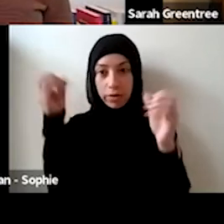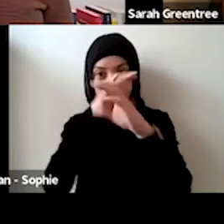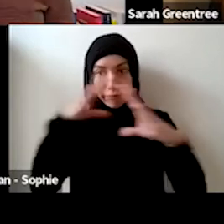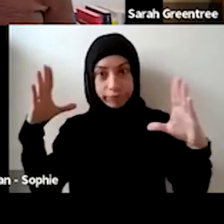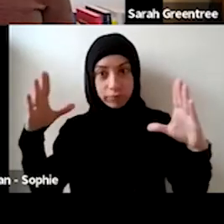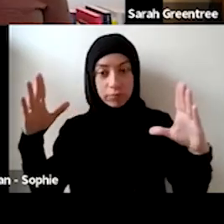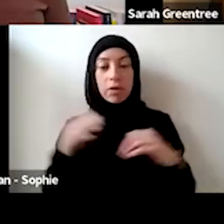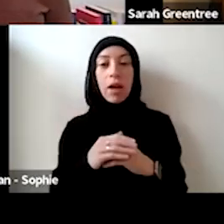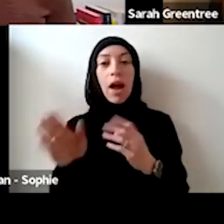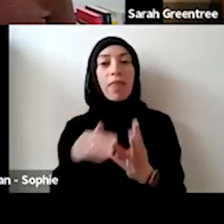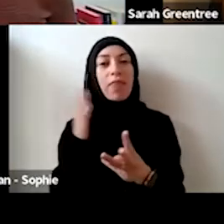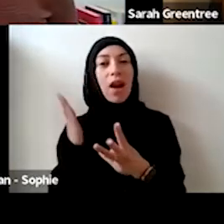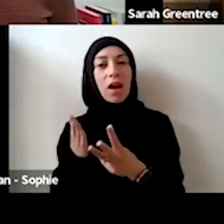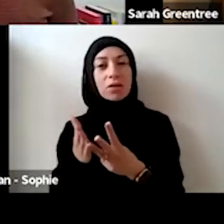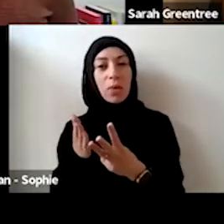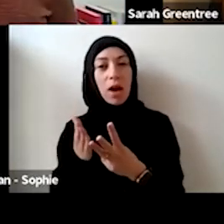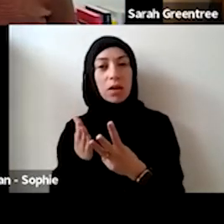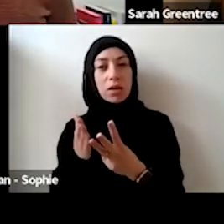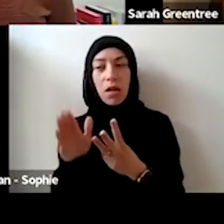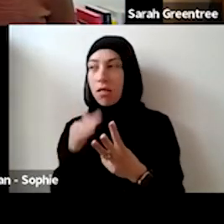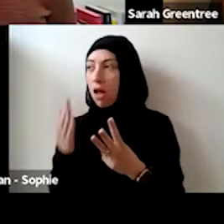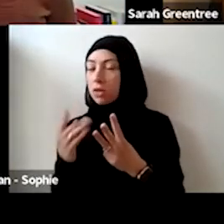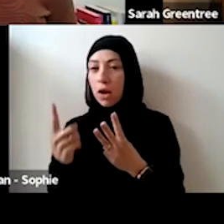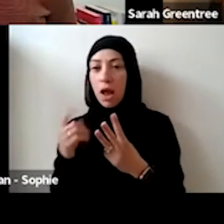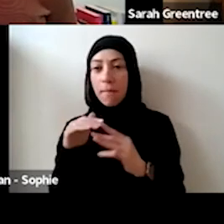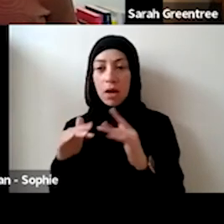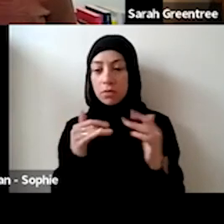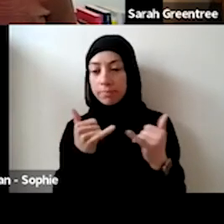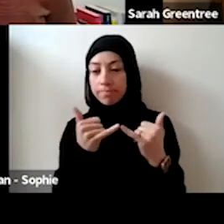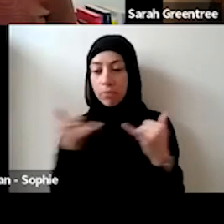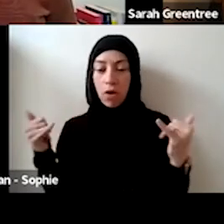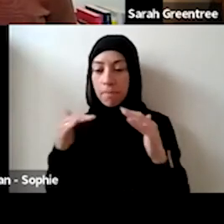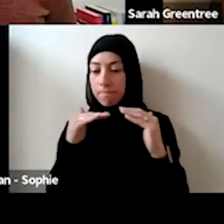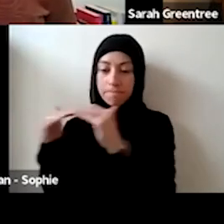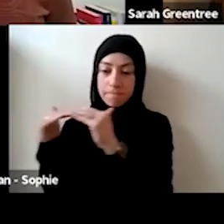vision. And the last one is alignment with the strategic objectives of